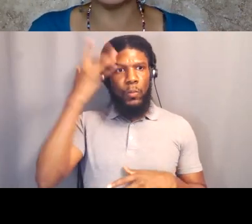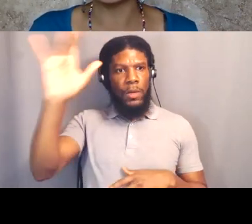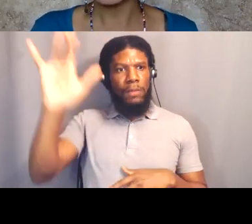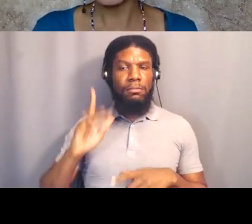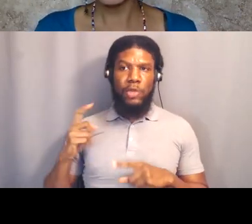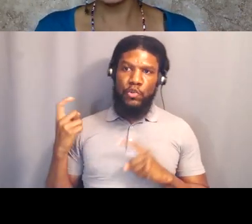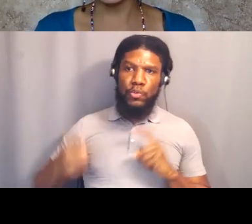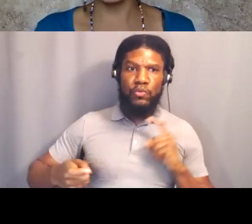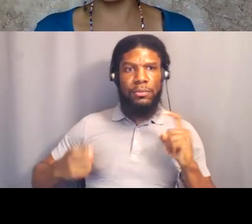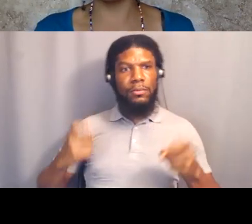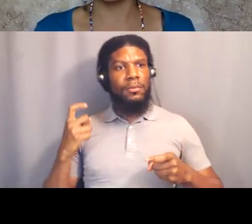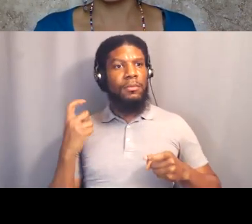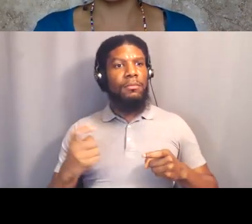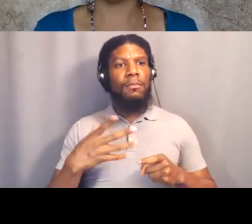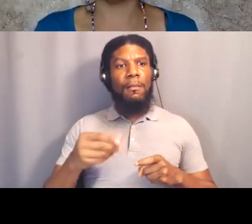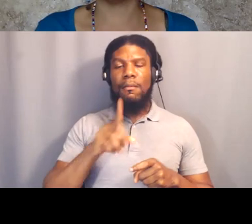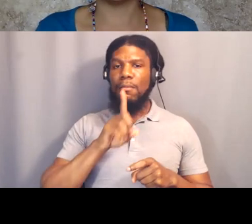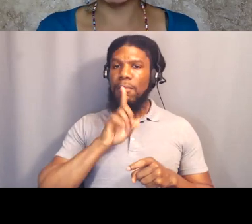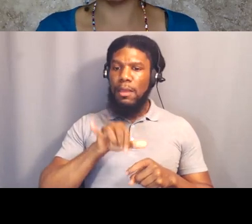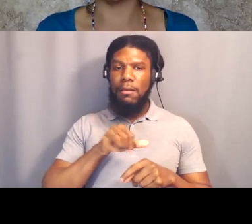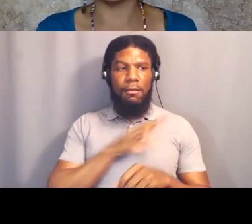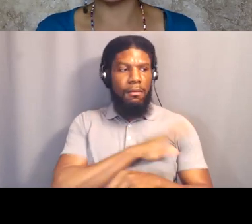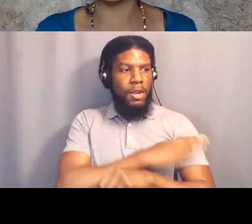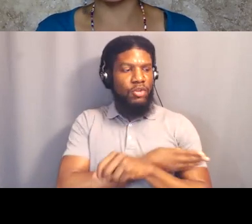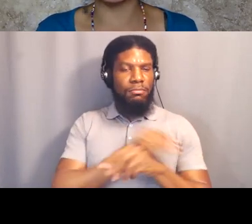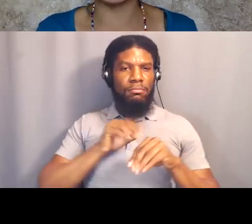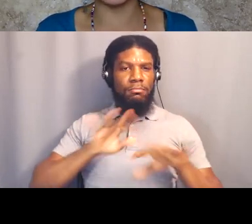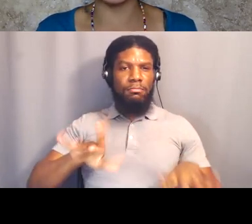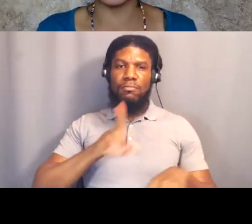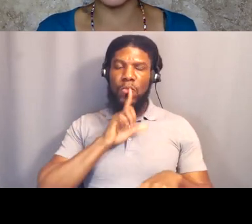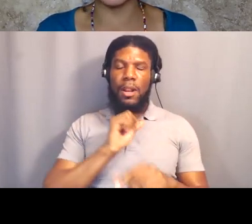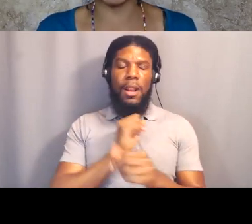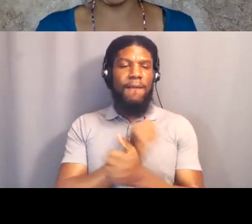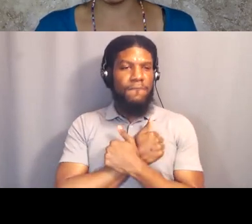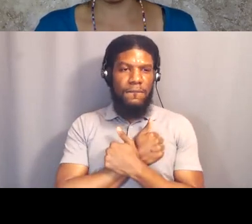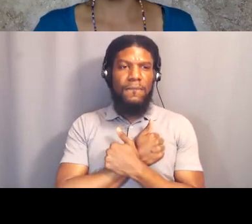And it was powerful. And so we did that on Sunday.